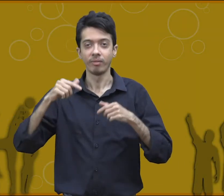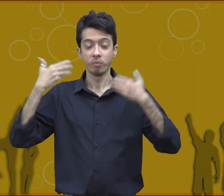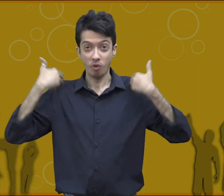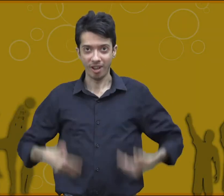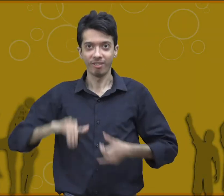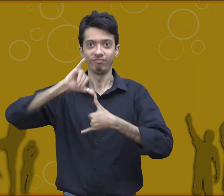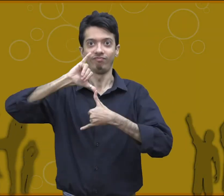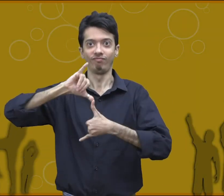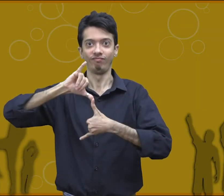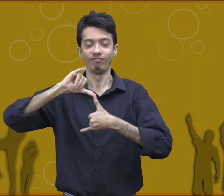motor control